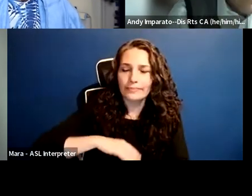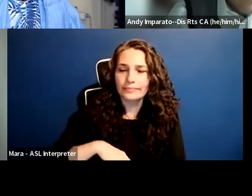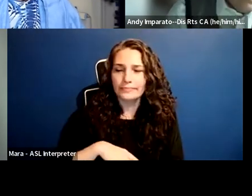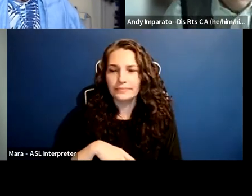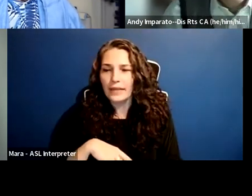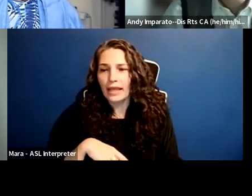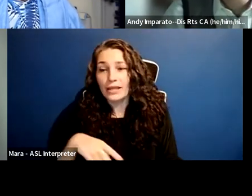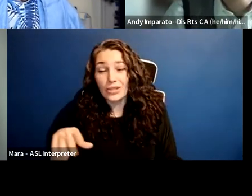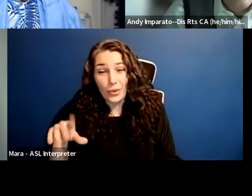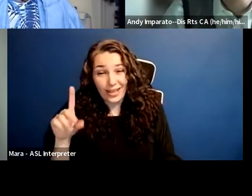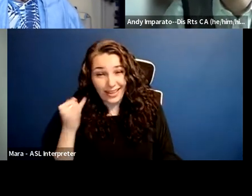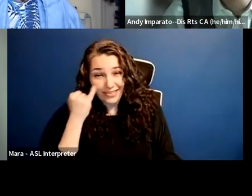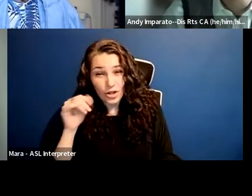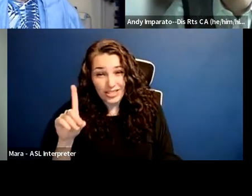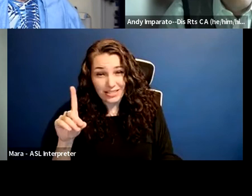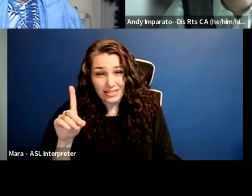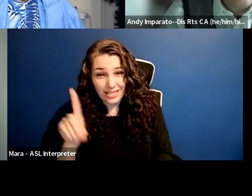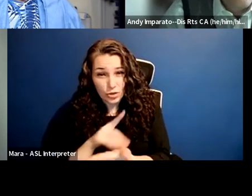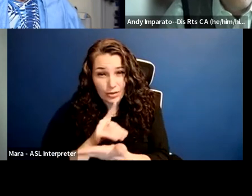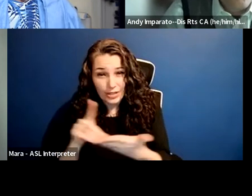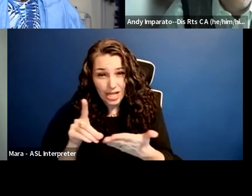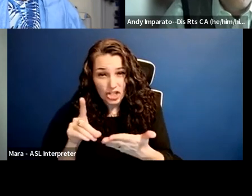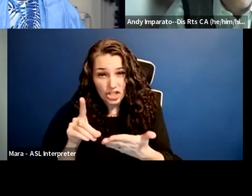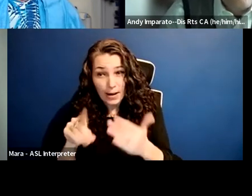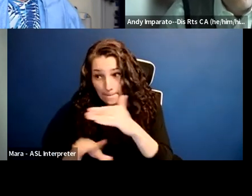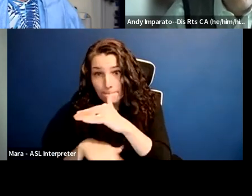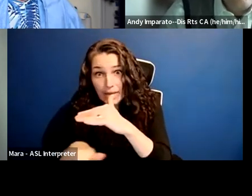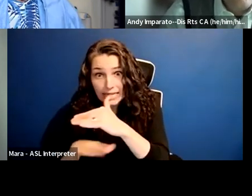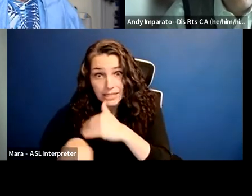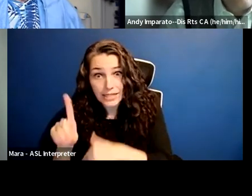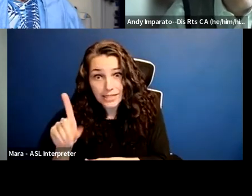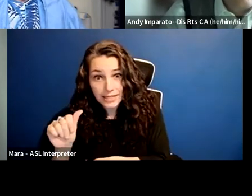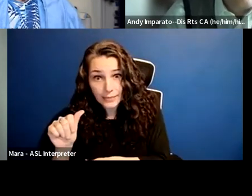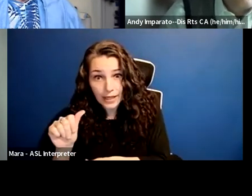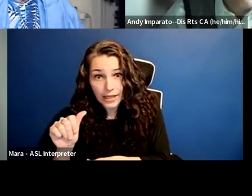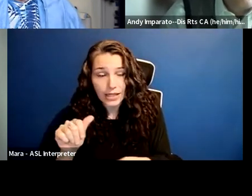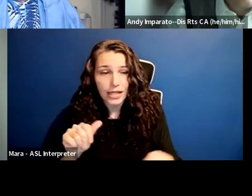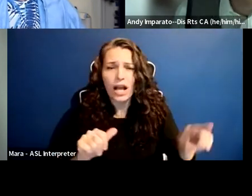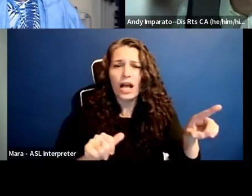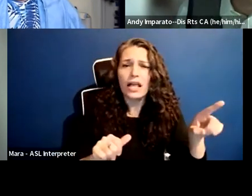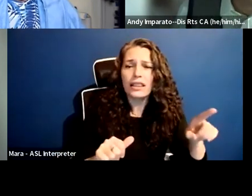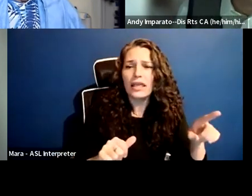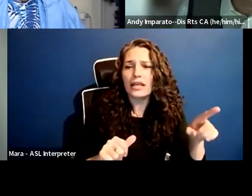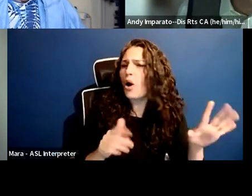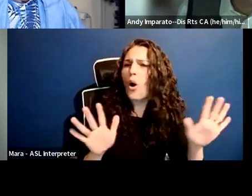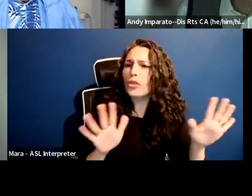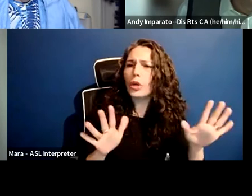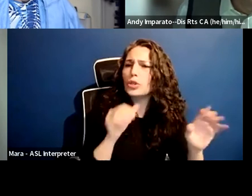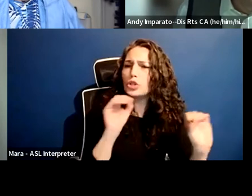the entity would be able to come back and say, there was no intent in discrimination. Andy, you want to add anything to that?